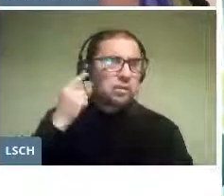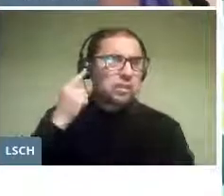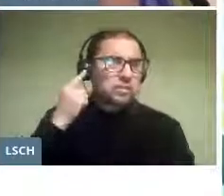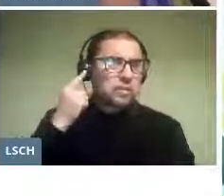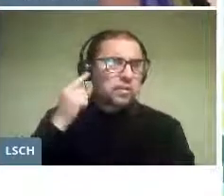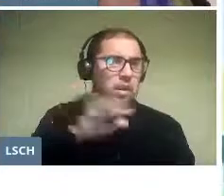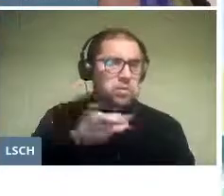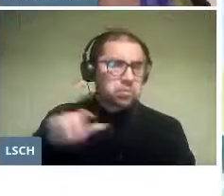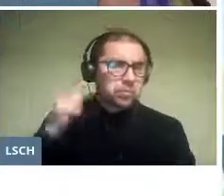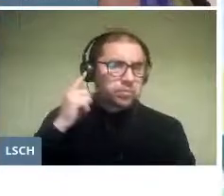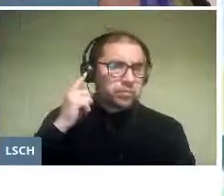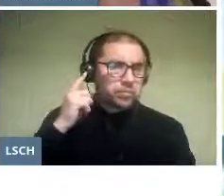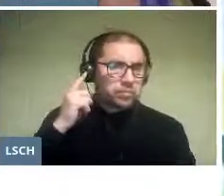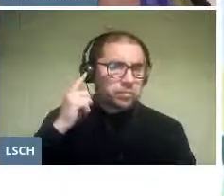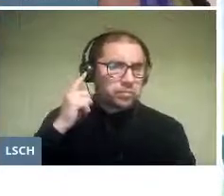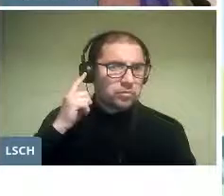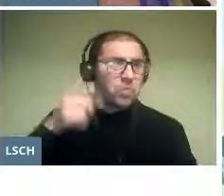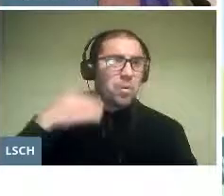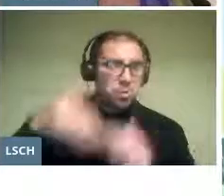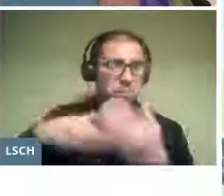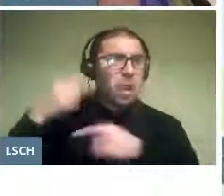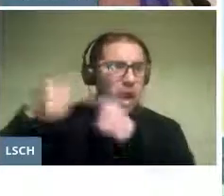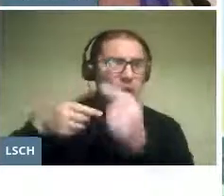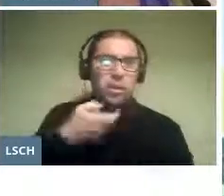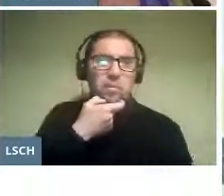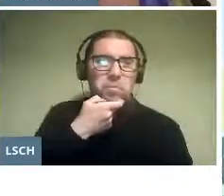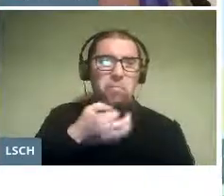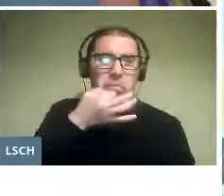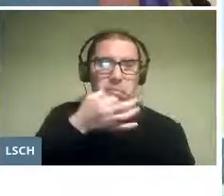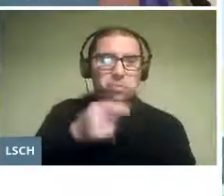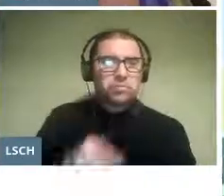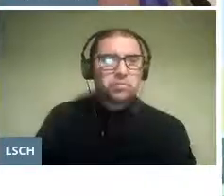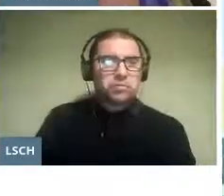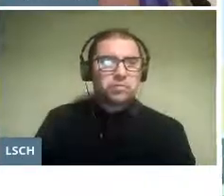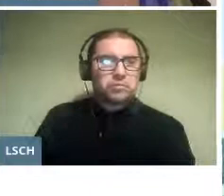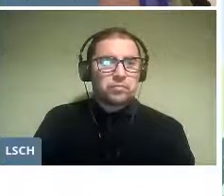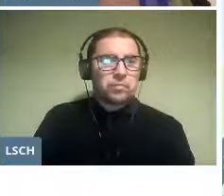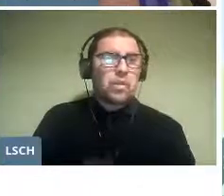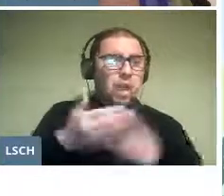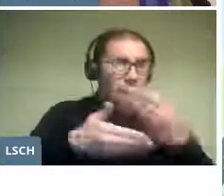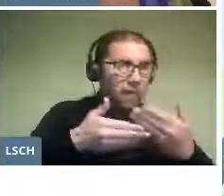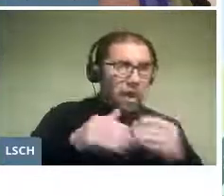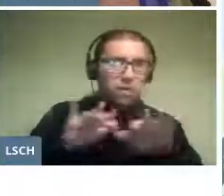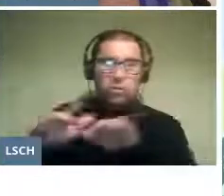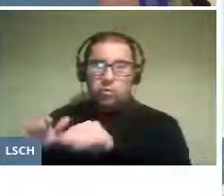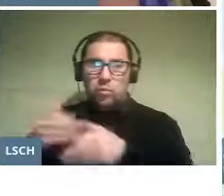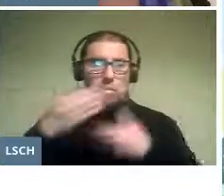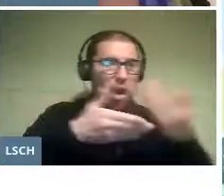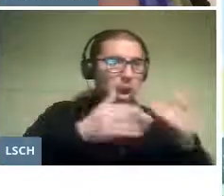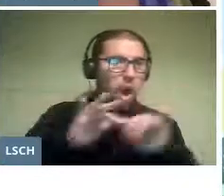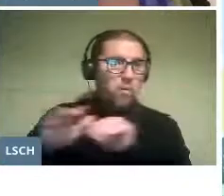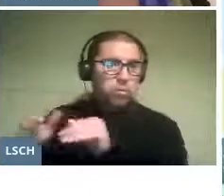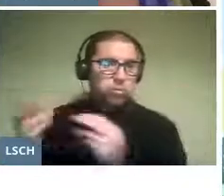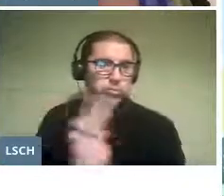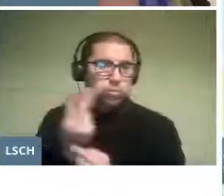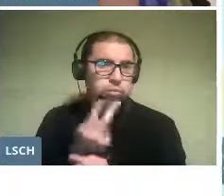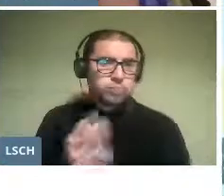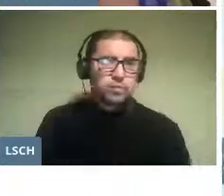And forest ranger Ranger Dudley lost his pants. And Mila was so...